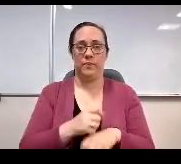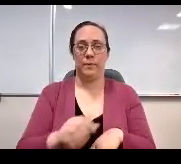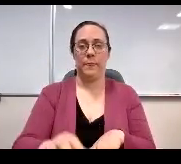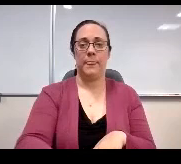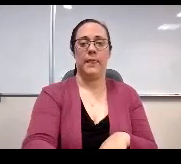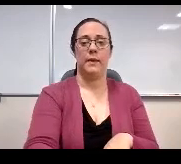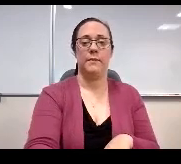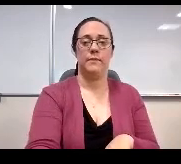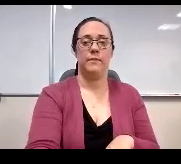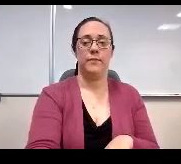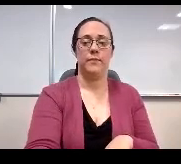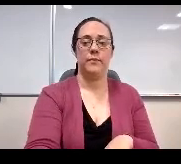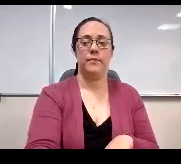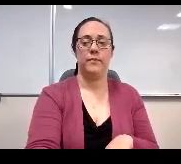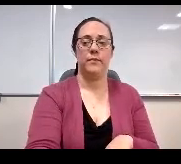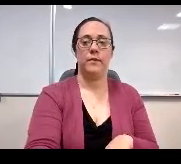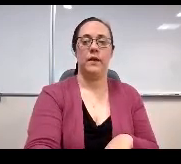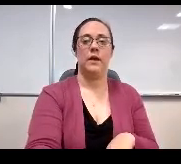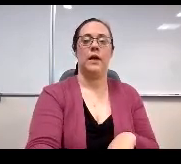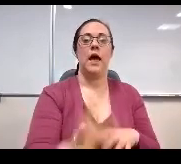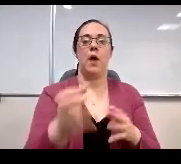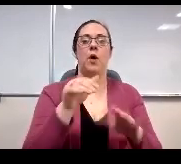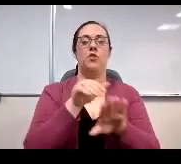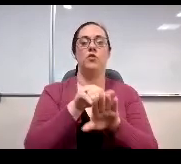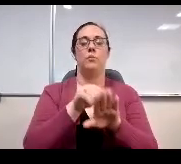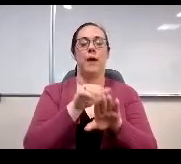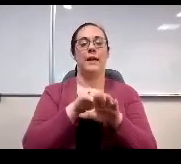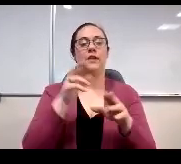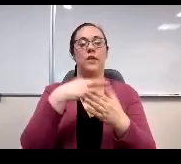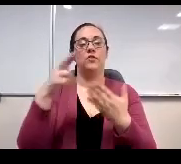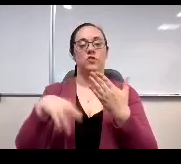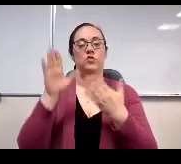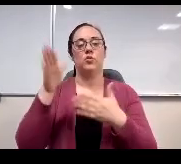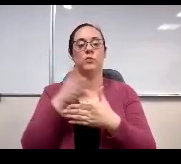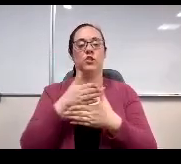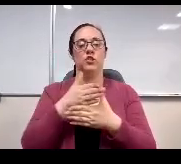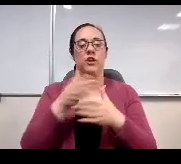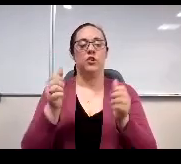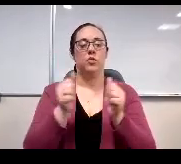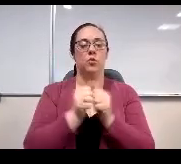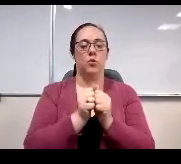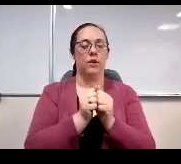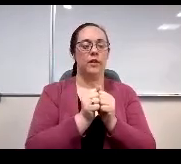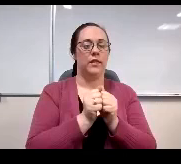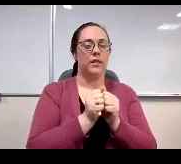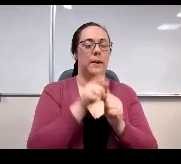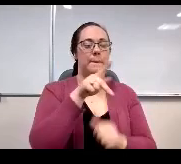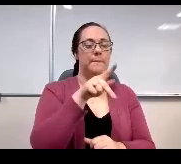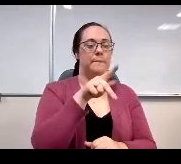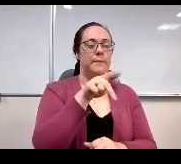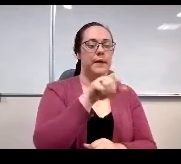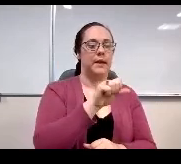the district and school level, character and climate results will be shared with principals who will dialogue with their *** their PSG's and their Staffs.